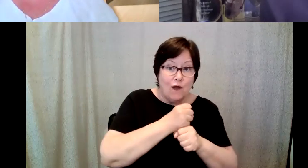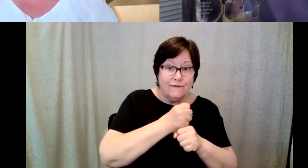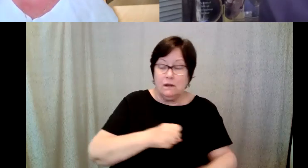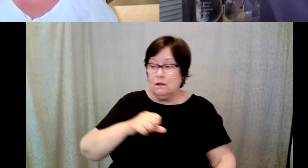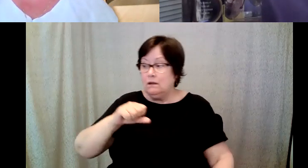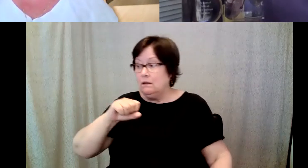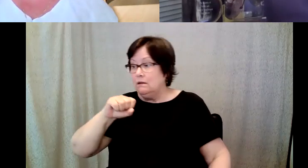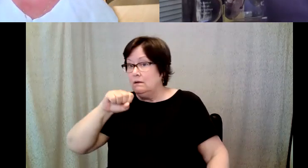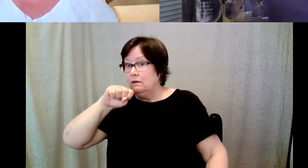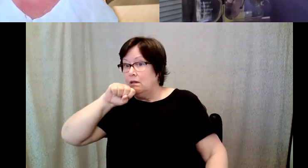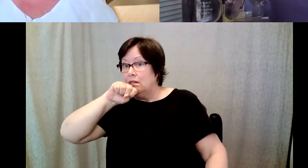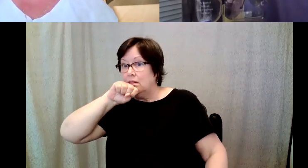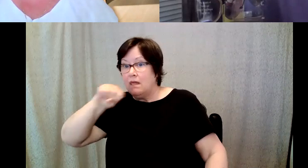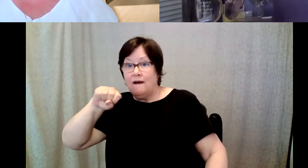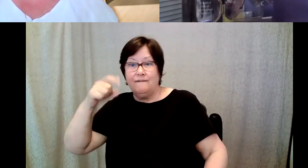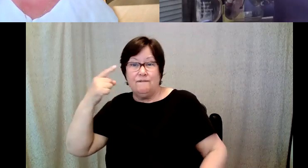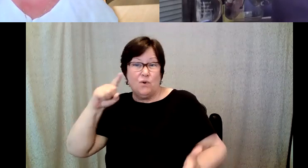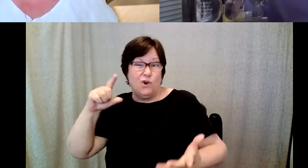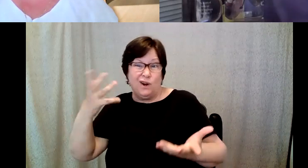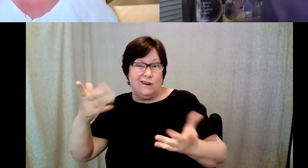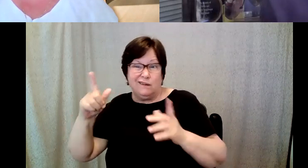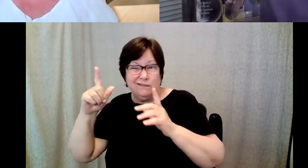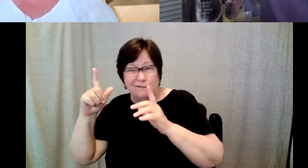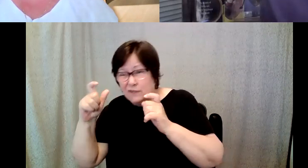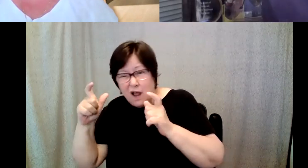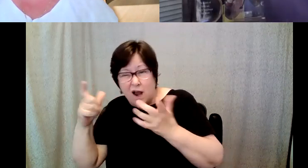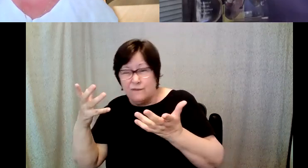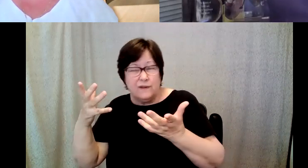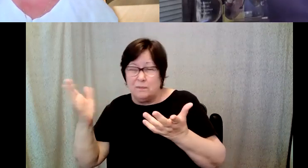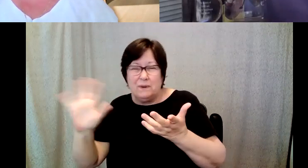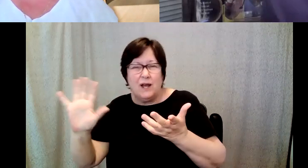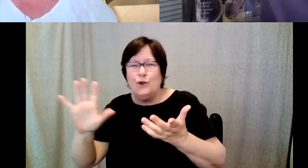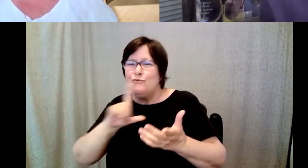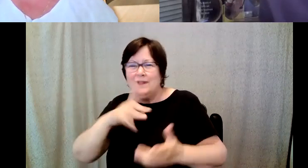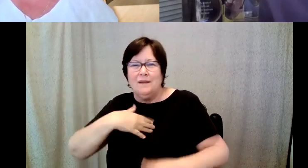for I could say photography but but really my love for teaching.